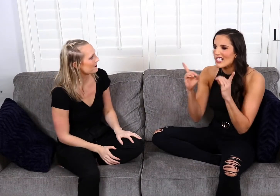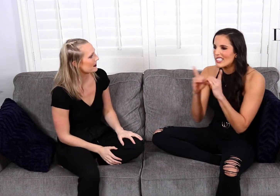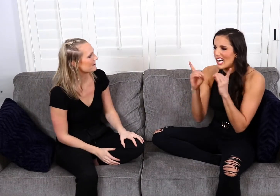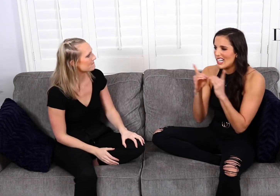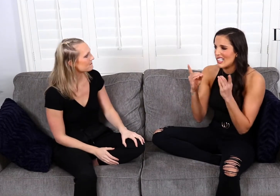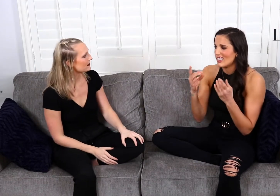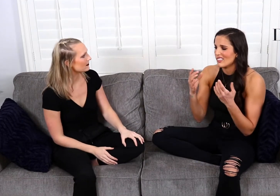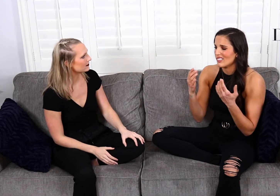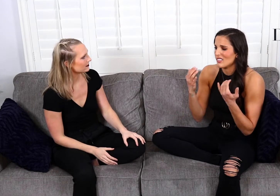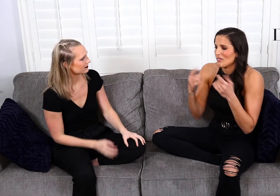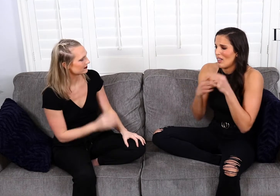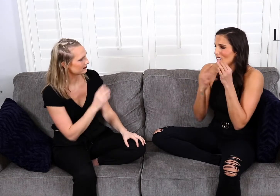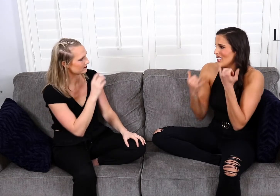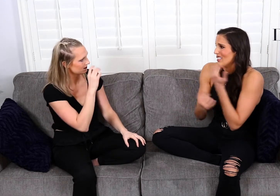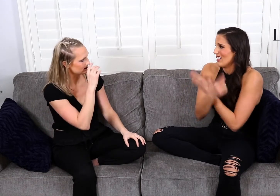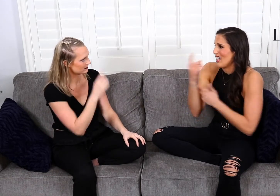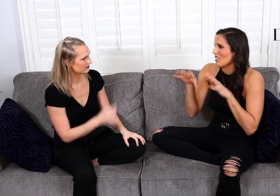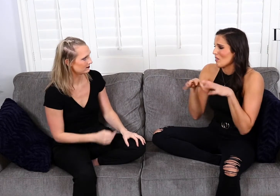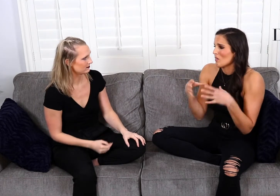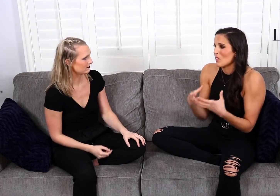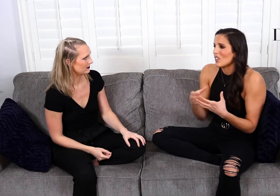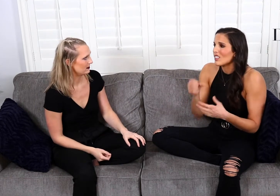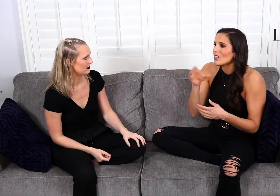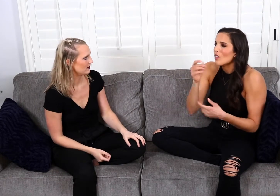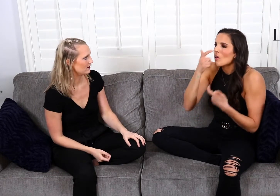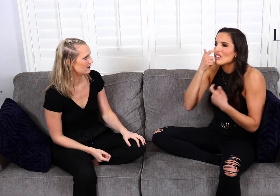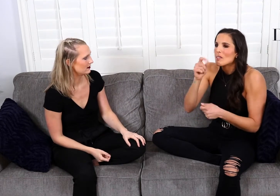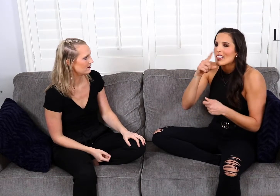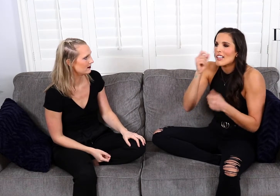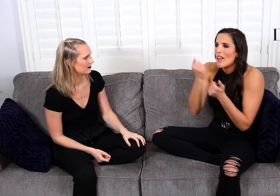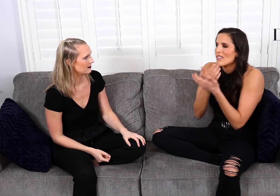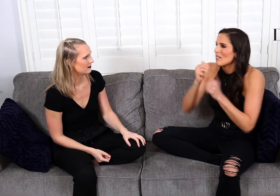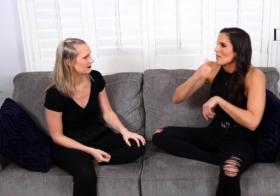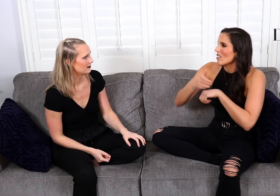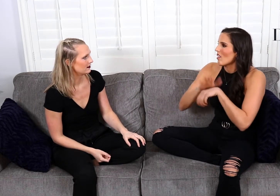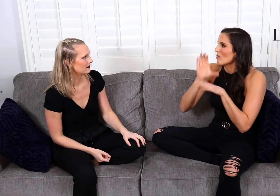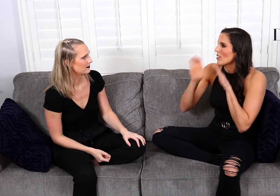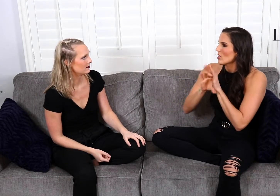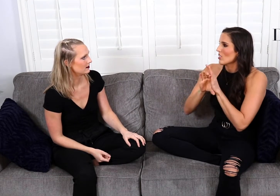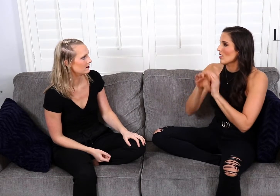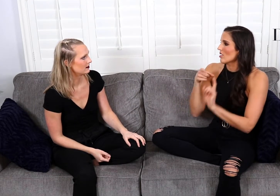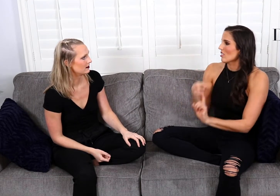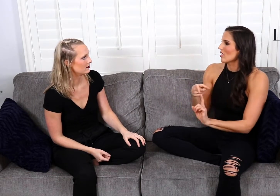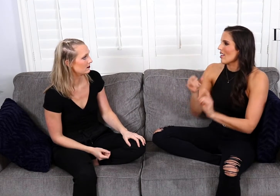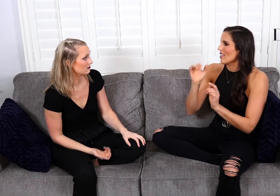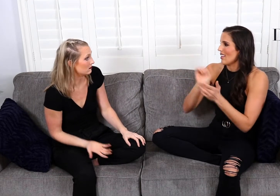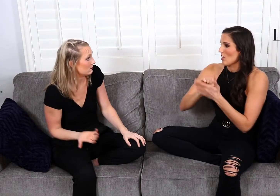Online dating, especially in today's world, so interesting, because everything is based on a picture